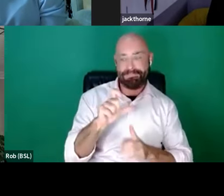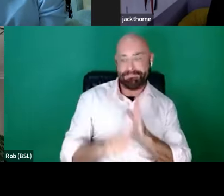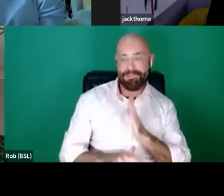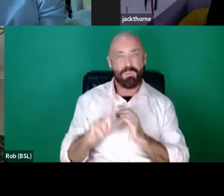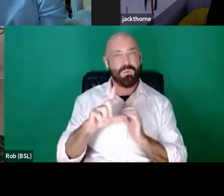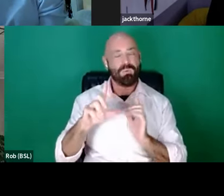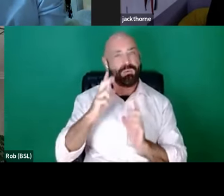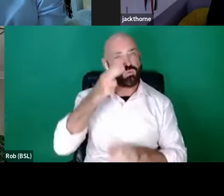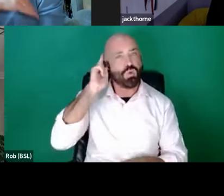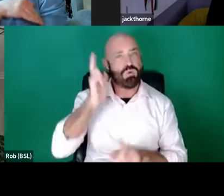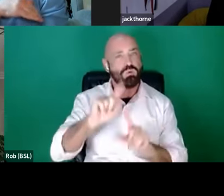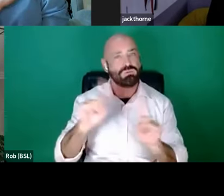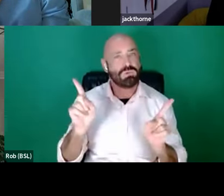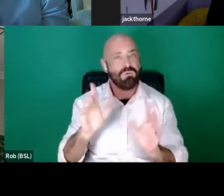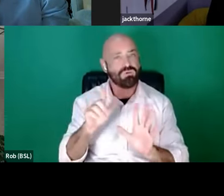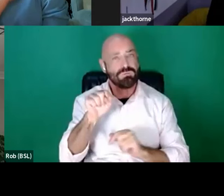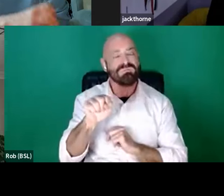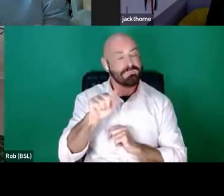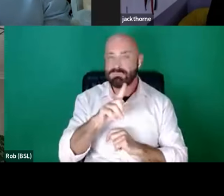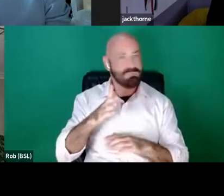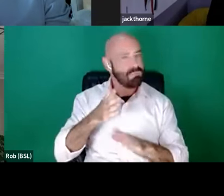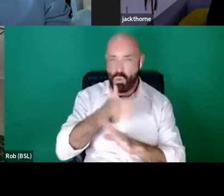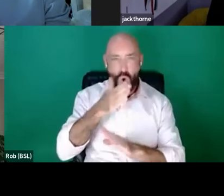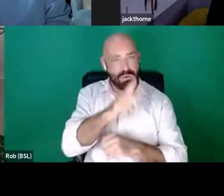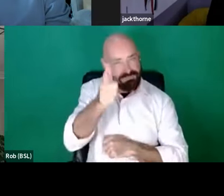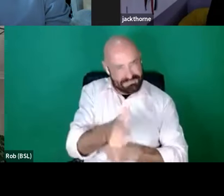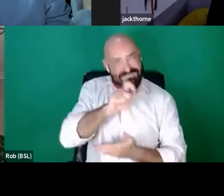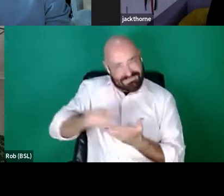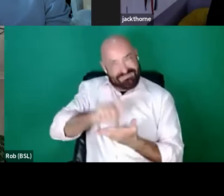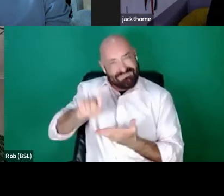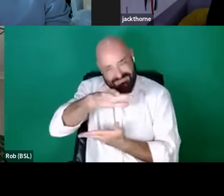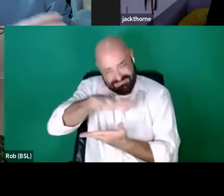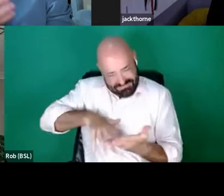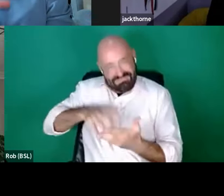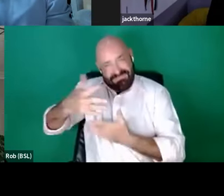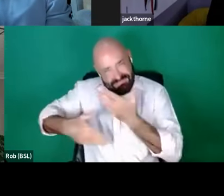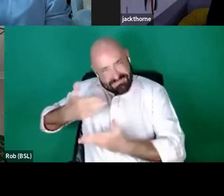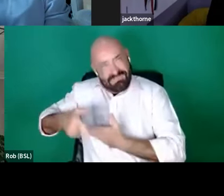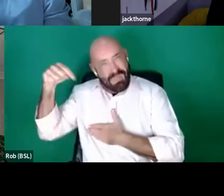You have to put the work in behind the camera as well because they go hand in hand.